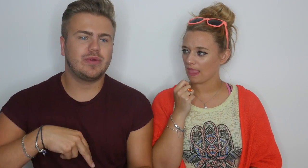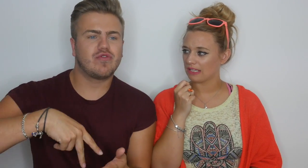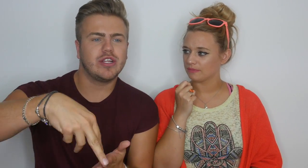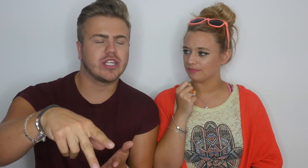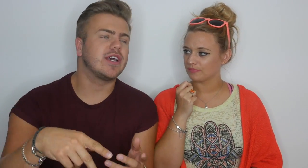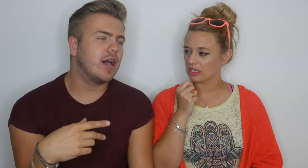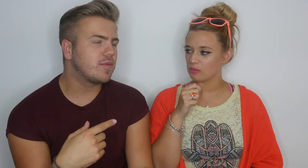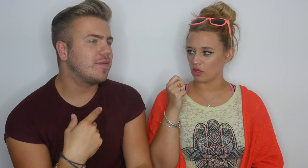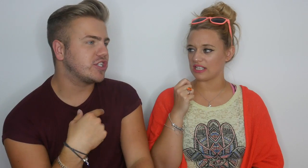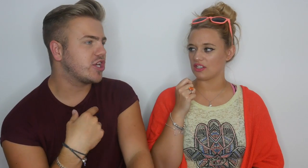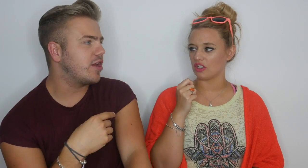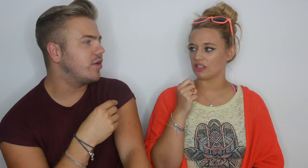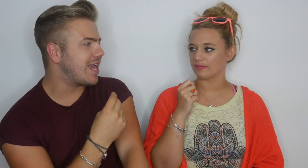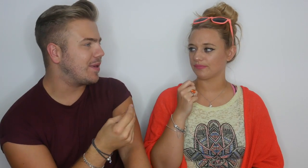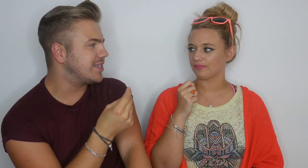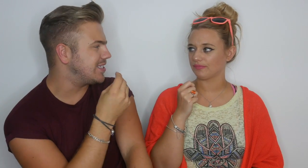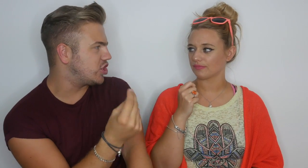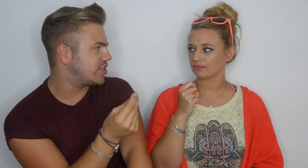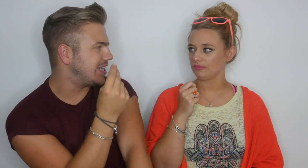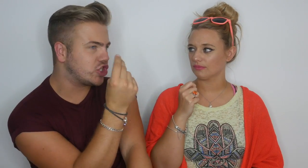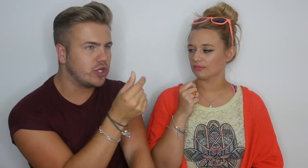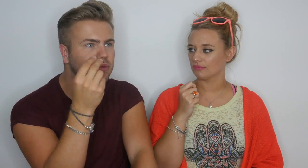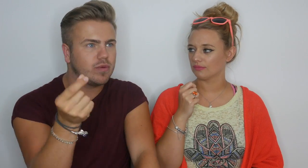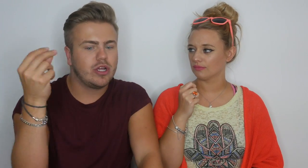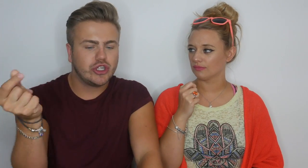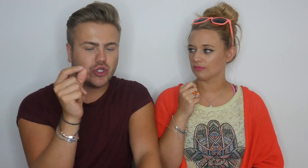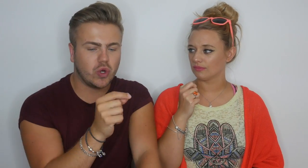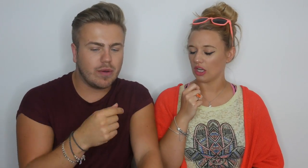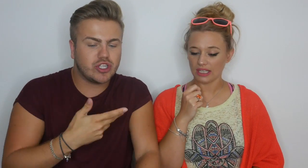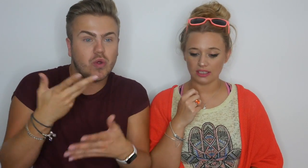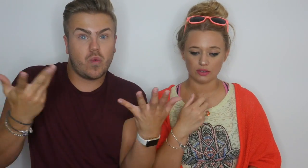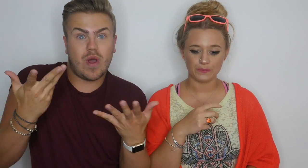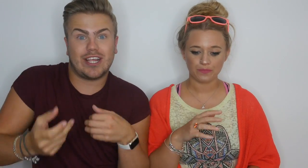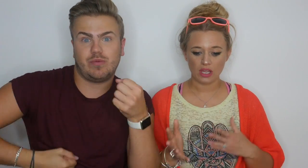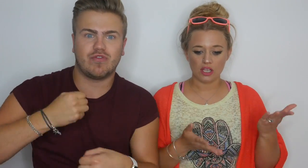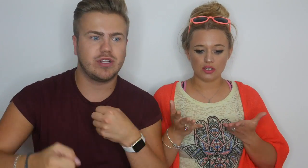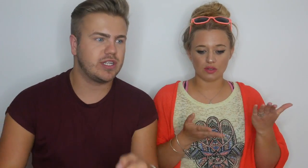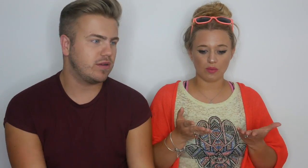L: Are we not saying 'should'? W: Yeah, because it's too short. So we would do 'where should be run to'.